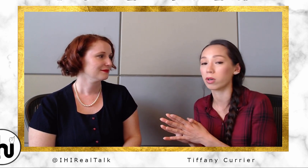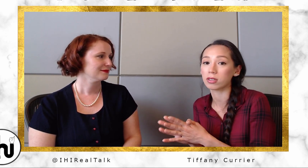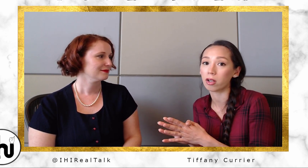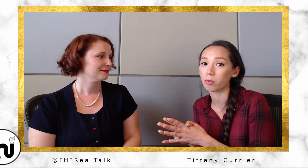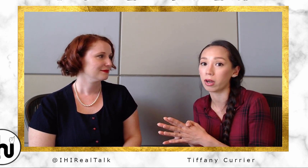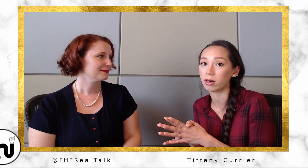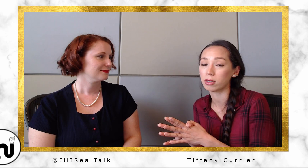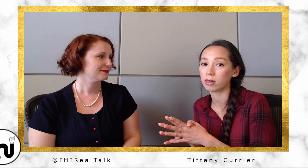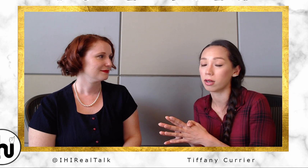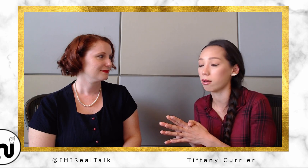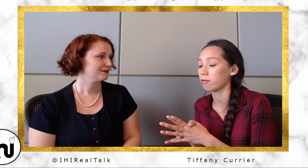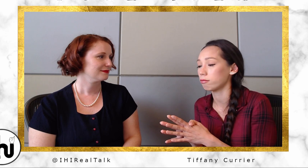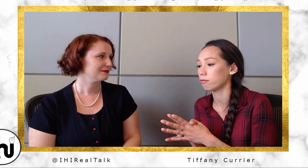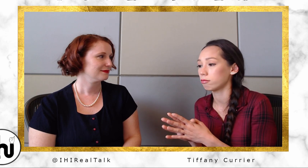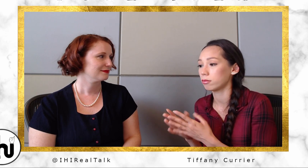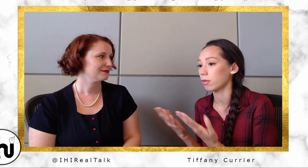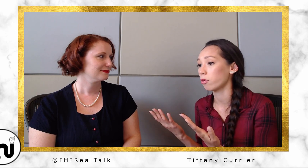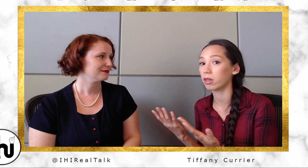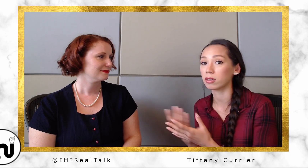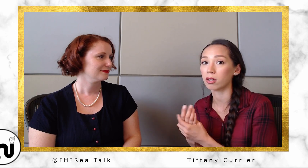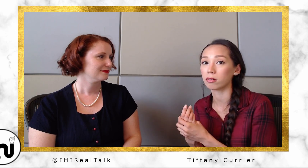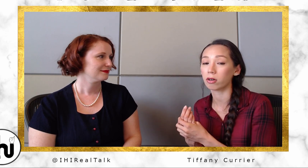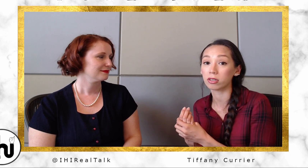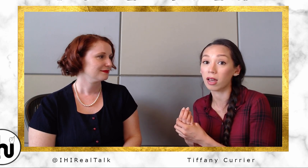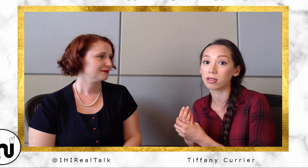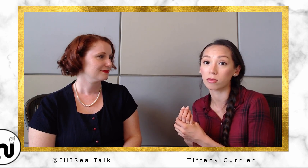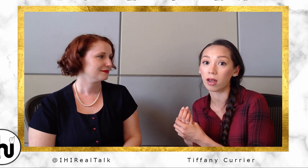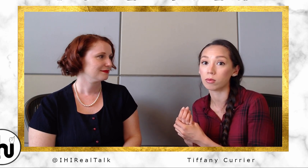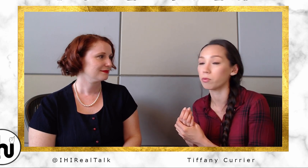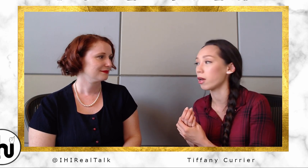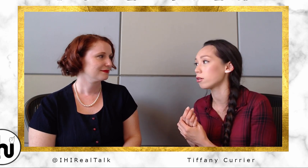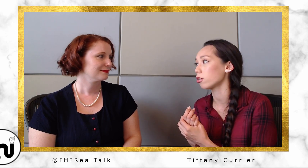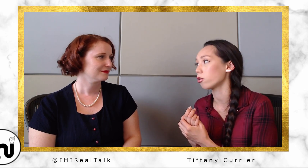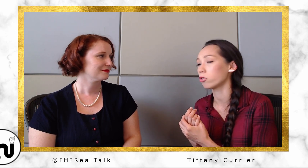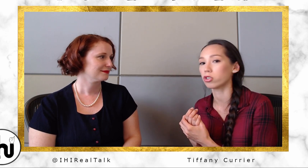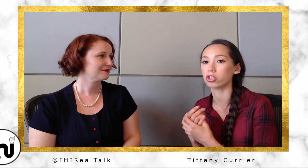to celebrate and things that sometimes, but you know, you just share life